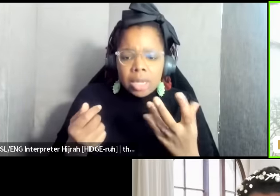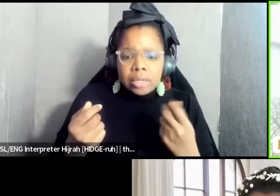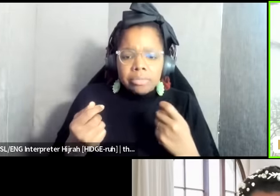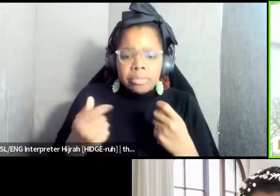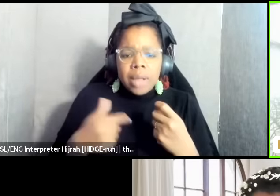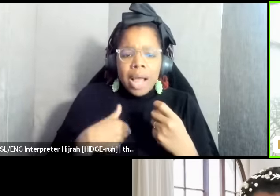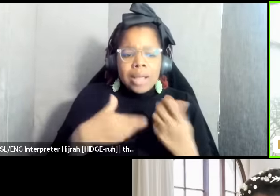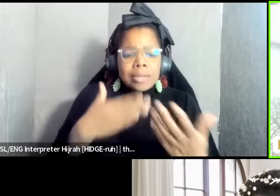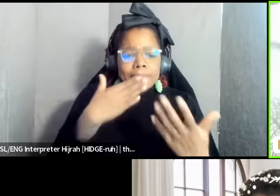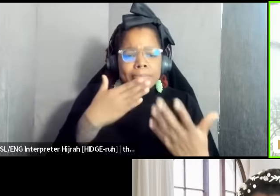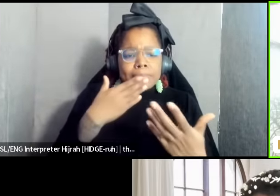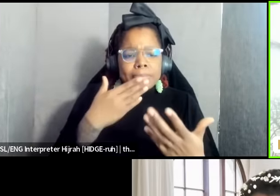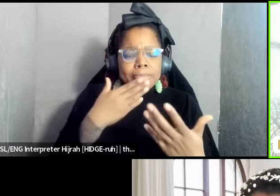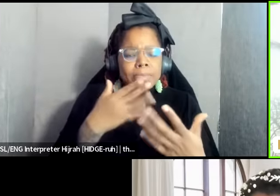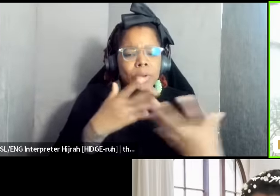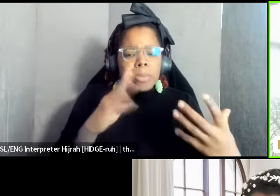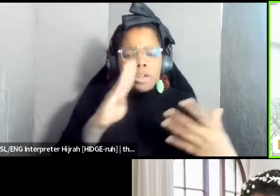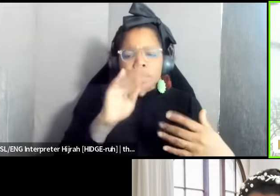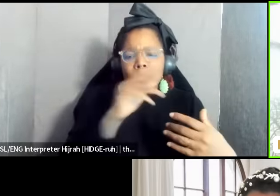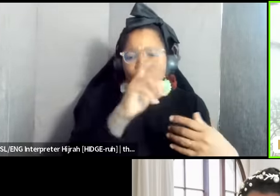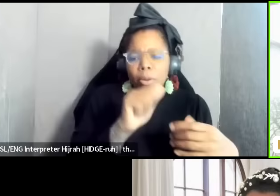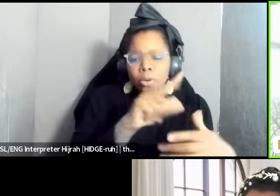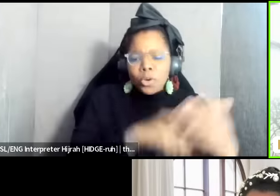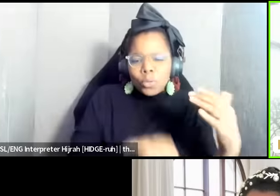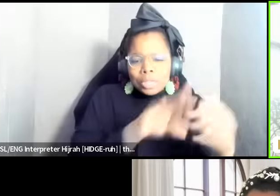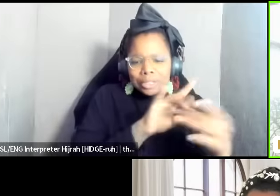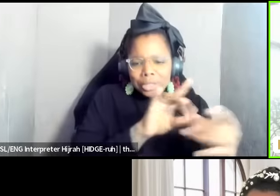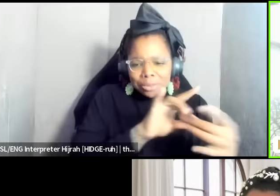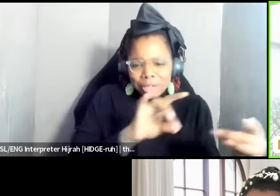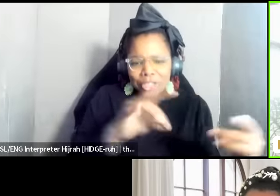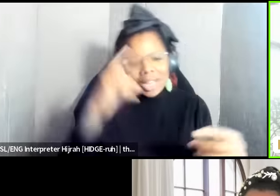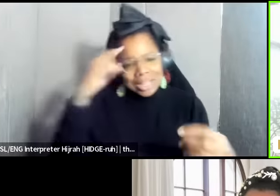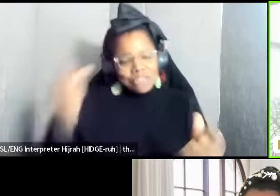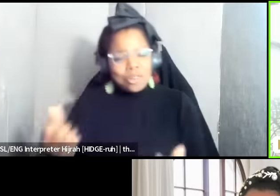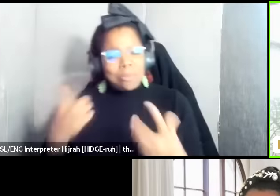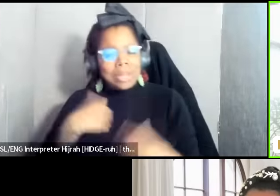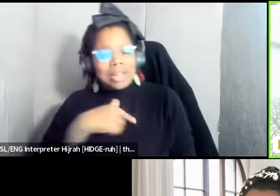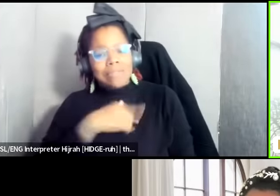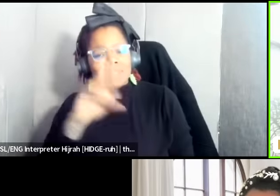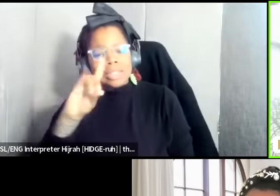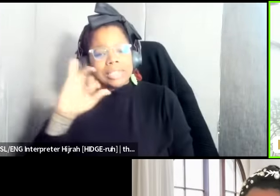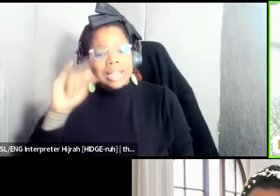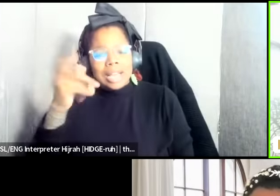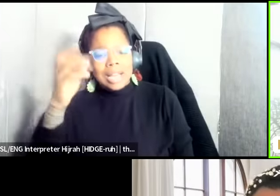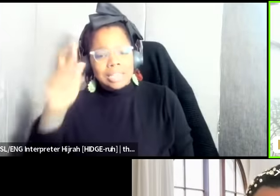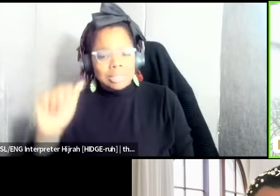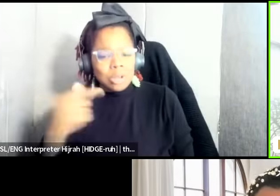what Barbara mentioned I think for many of us in the for we see Haiti as this really Beacon of Hope